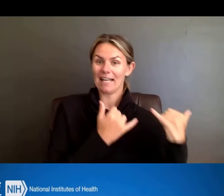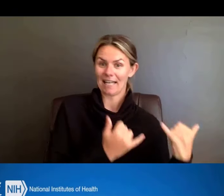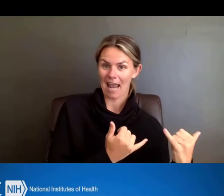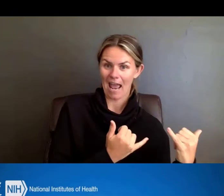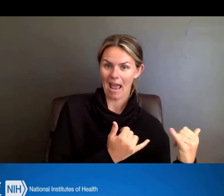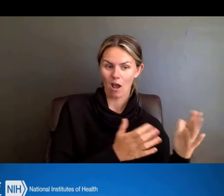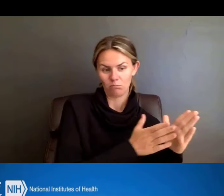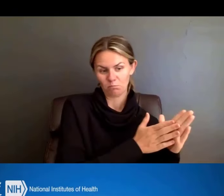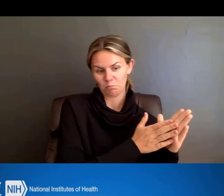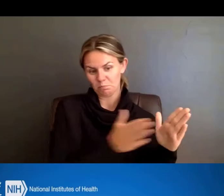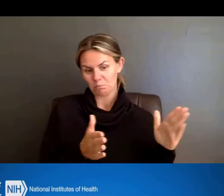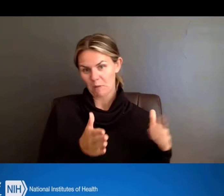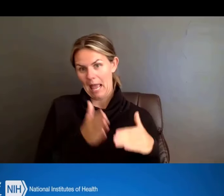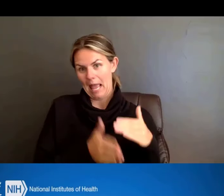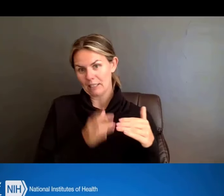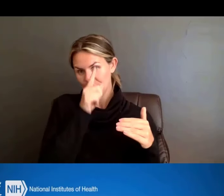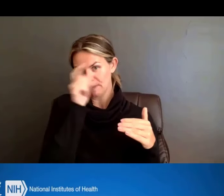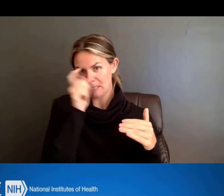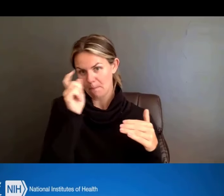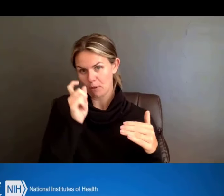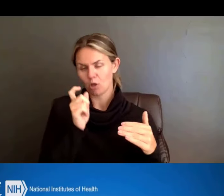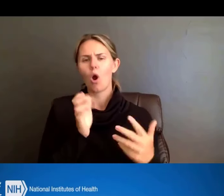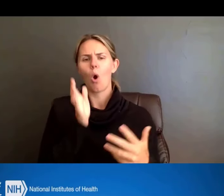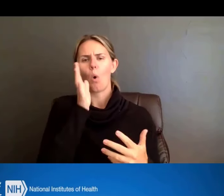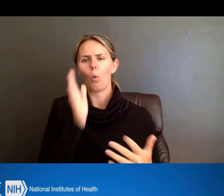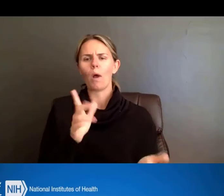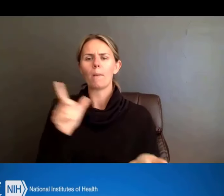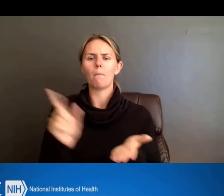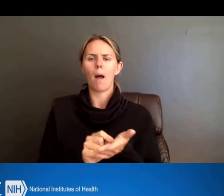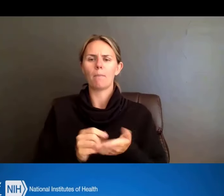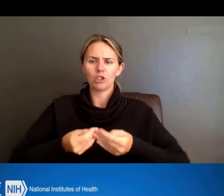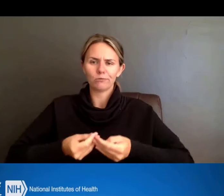we intend to publish updated data tables.